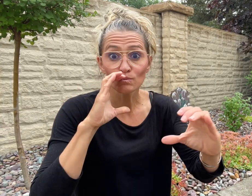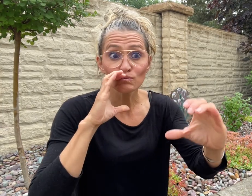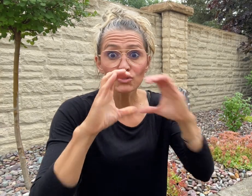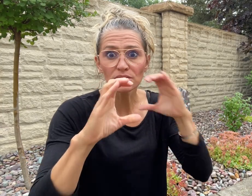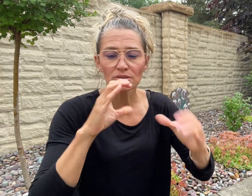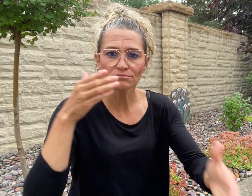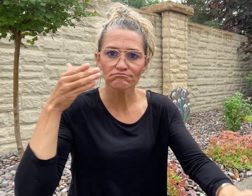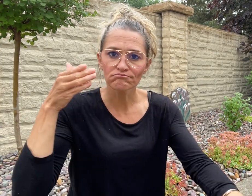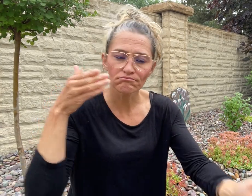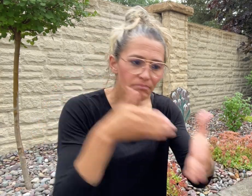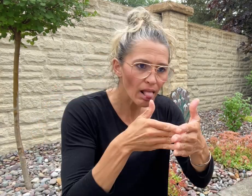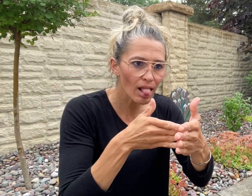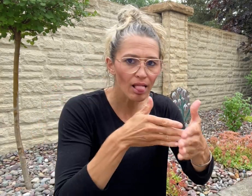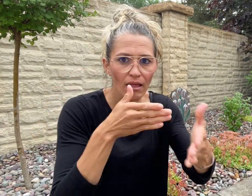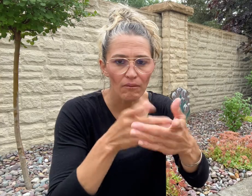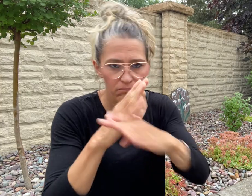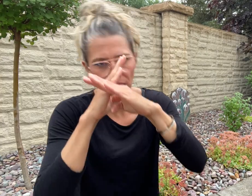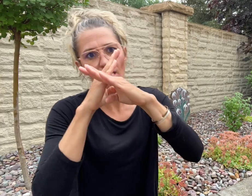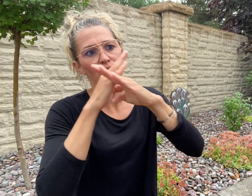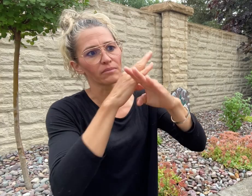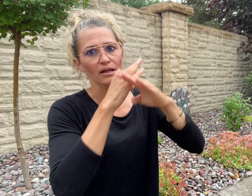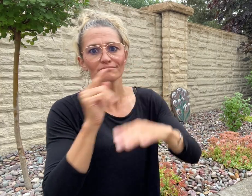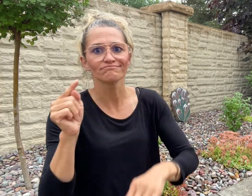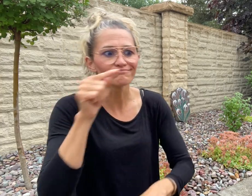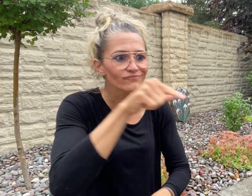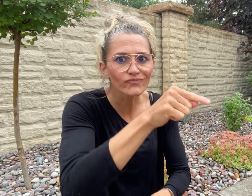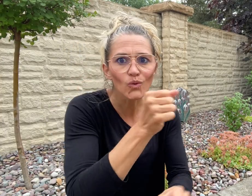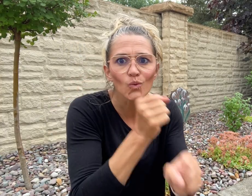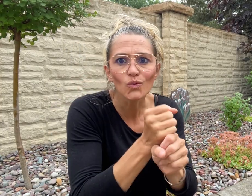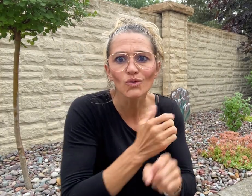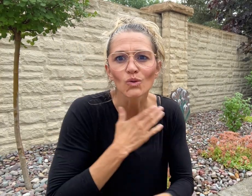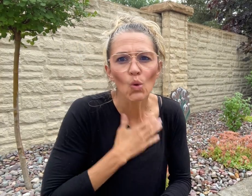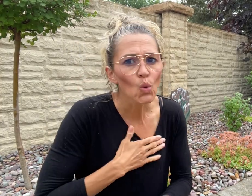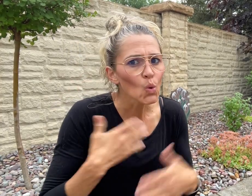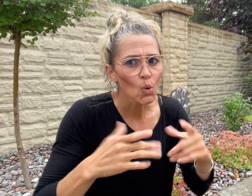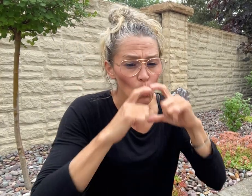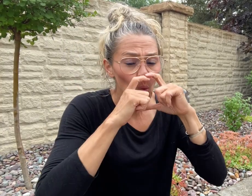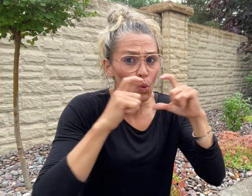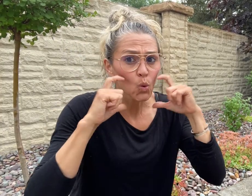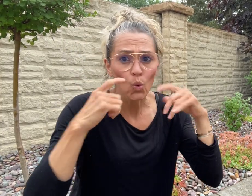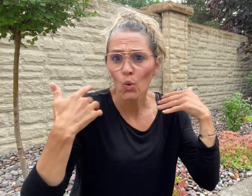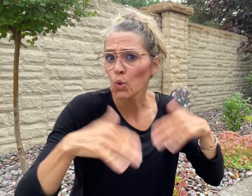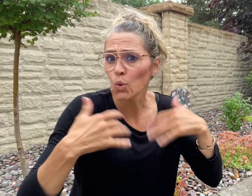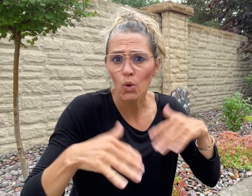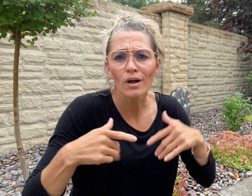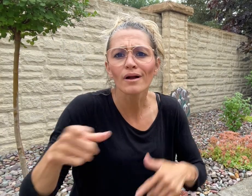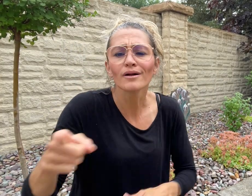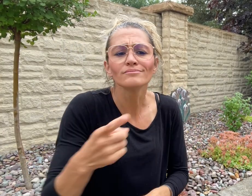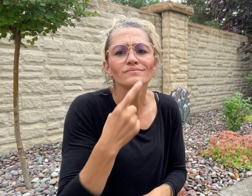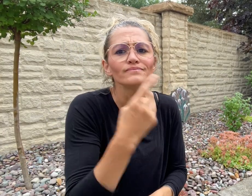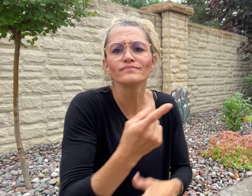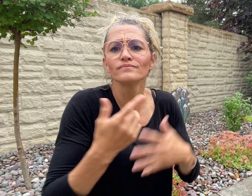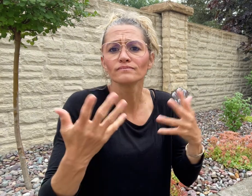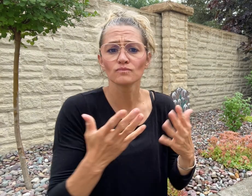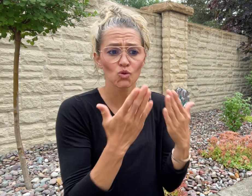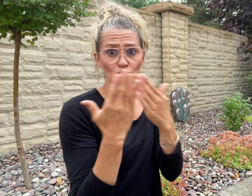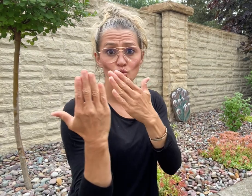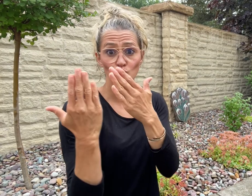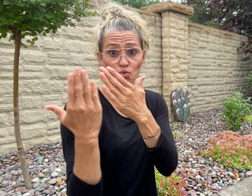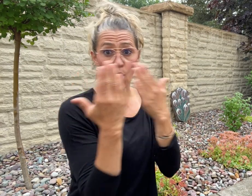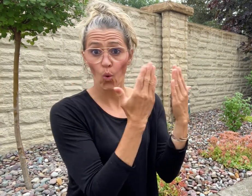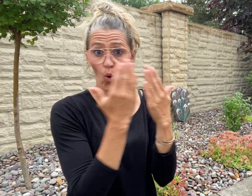communication barriers at work. She explained that at